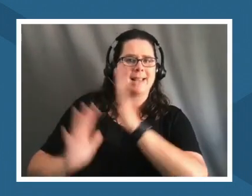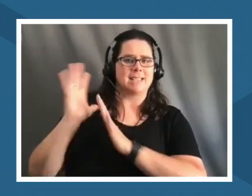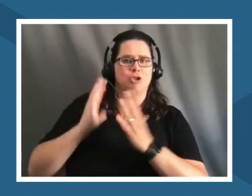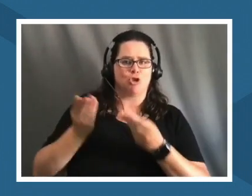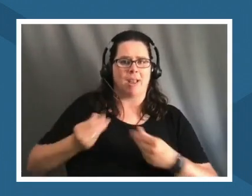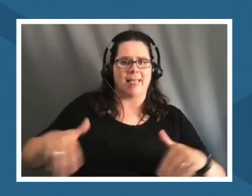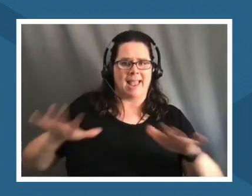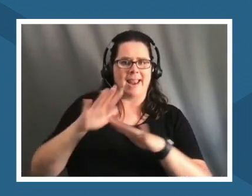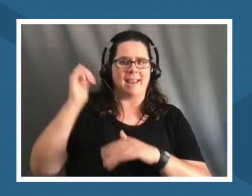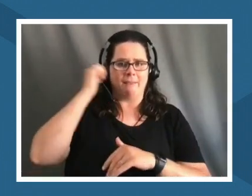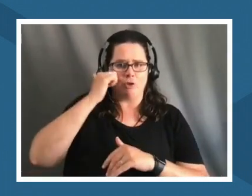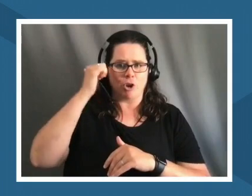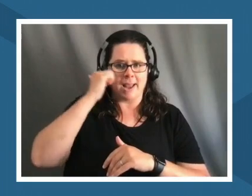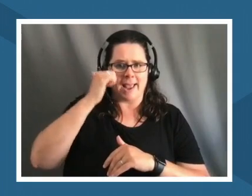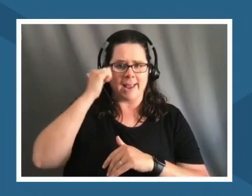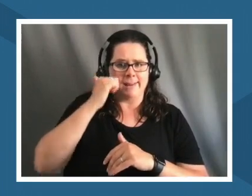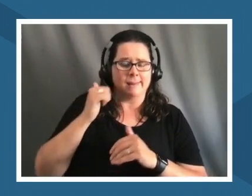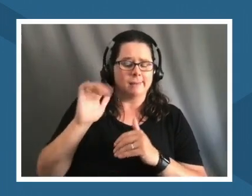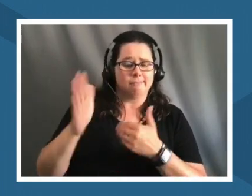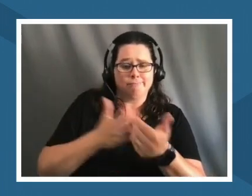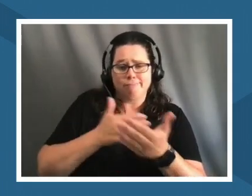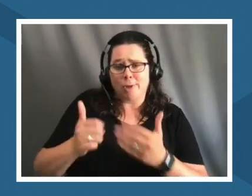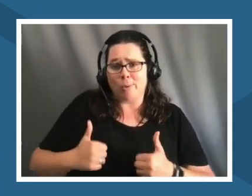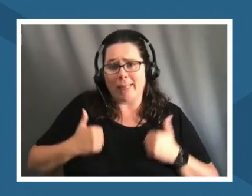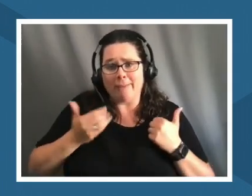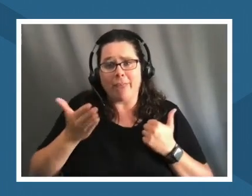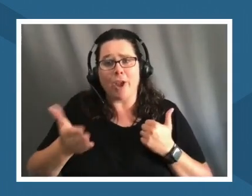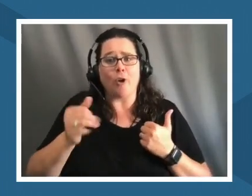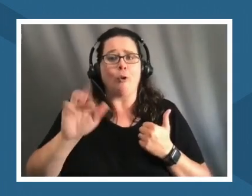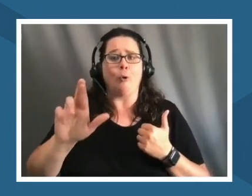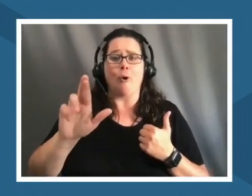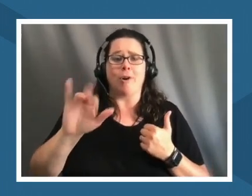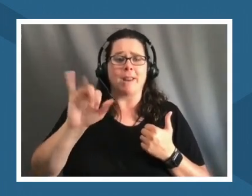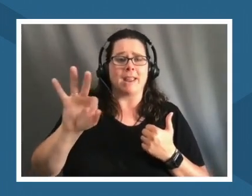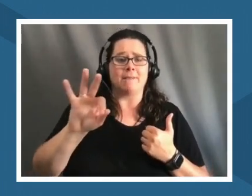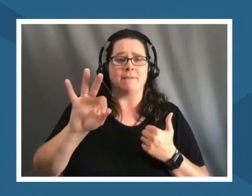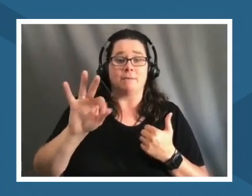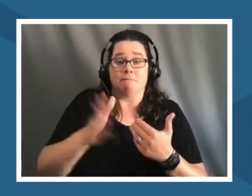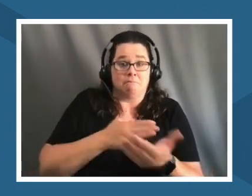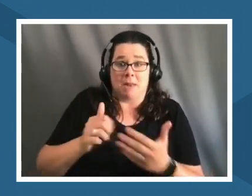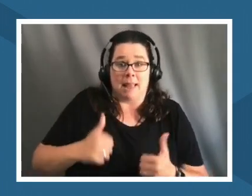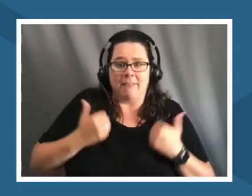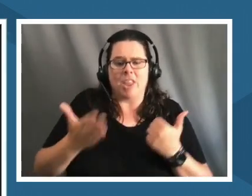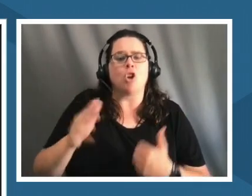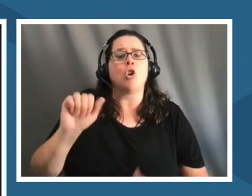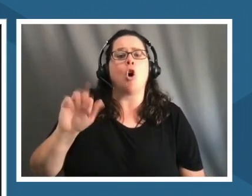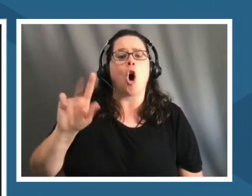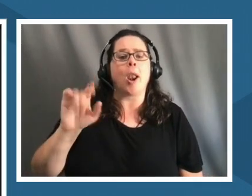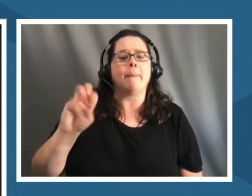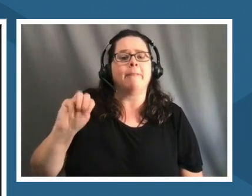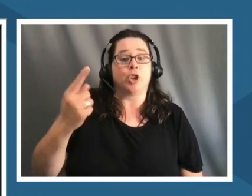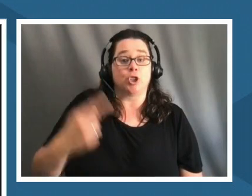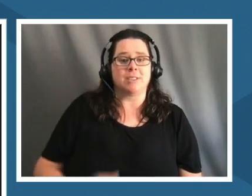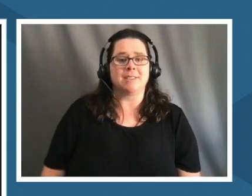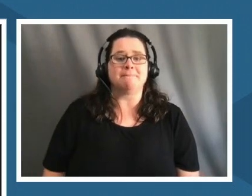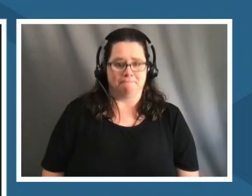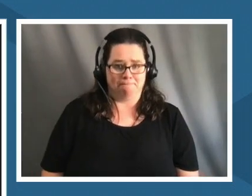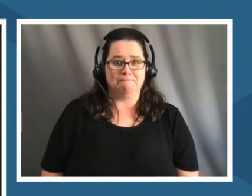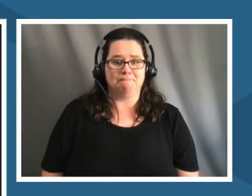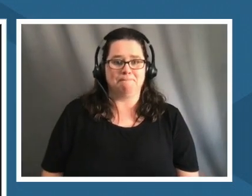day whether you're living there or whether whether or not you're living there adam let's start with you